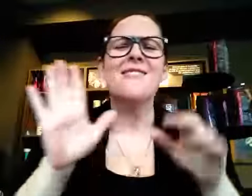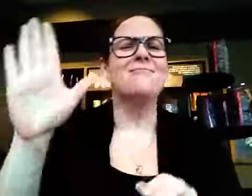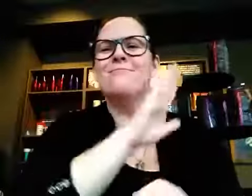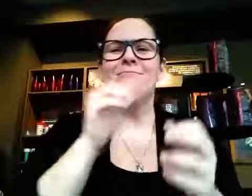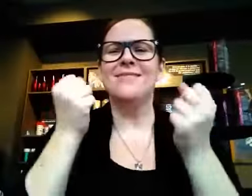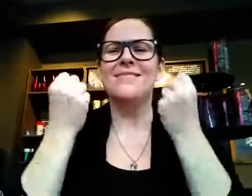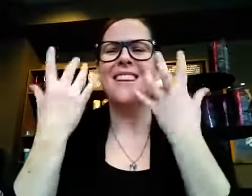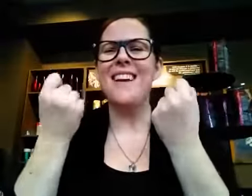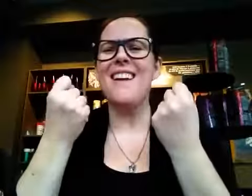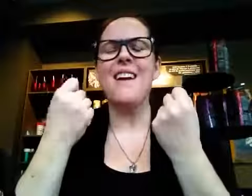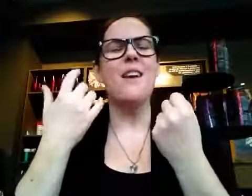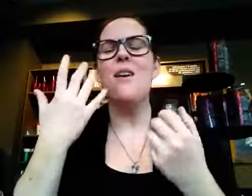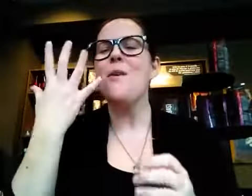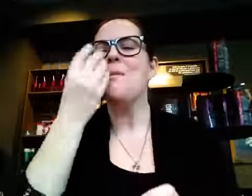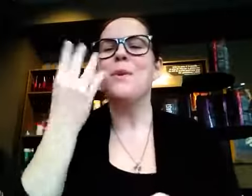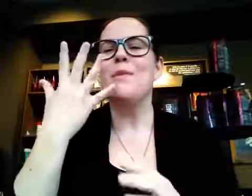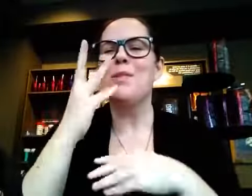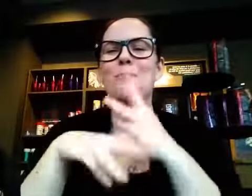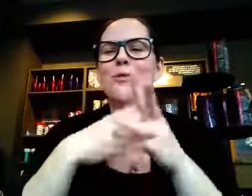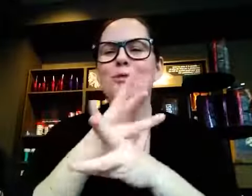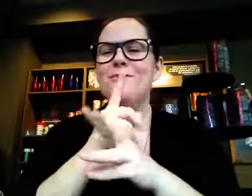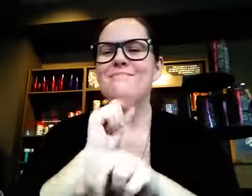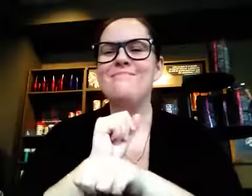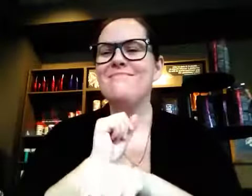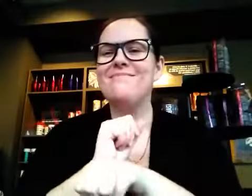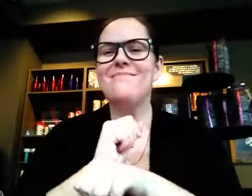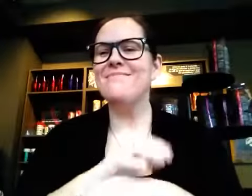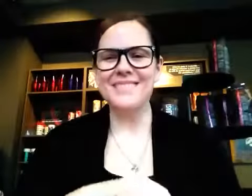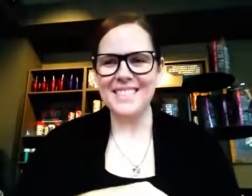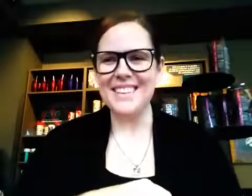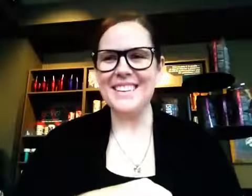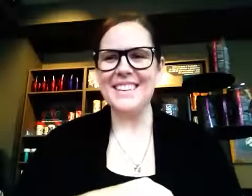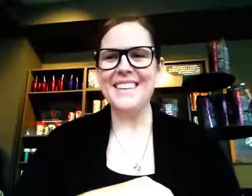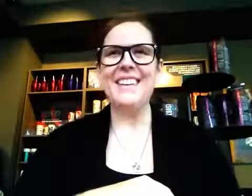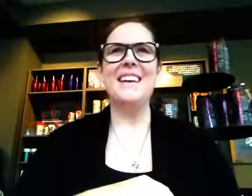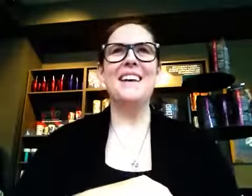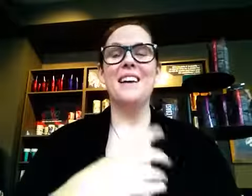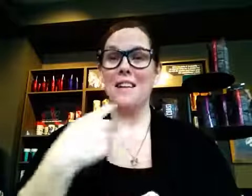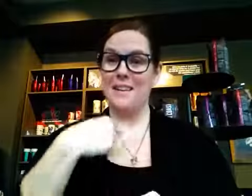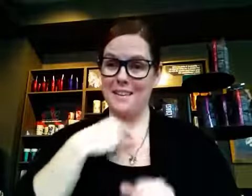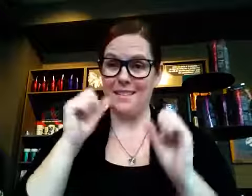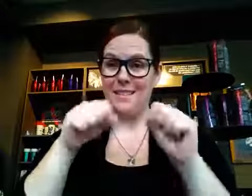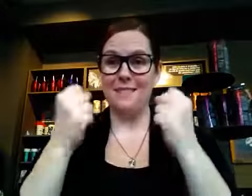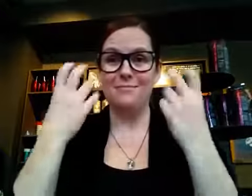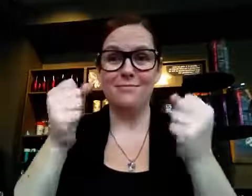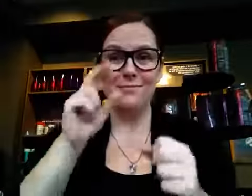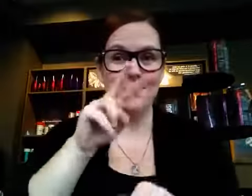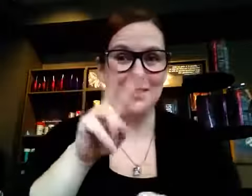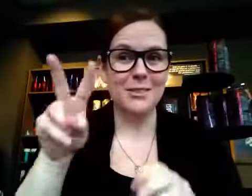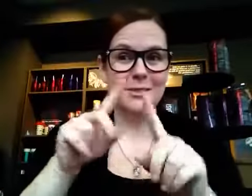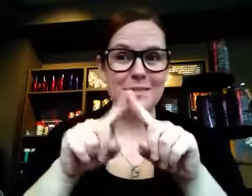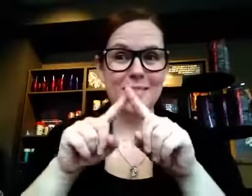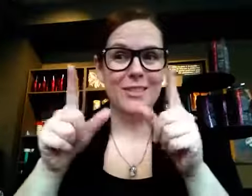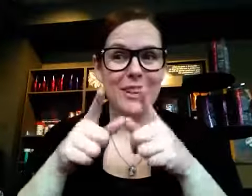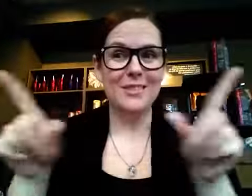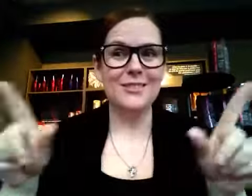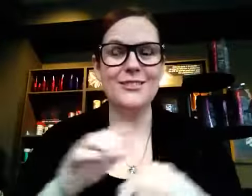the local sign languages that make up our beautiful world. I can sign 22 different languages!